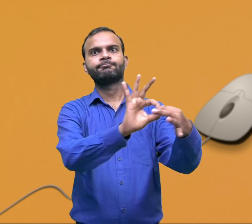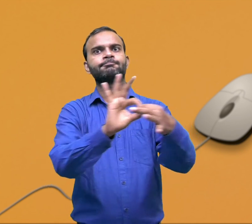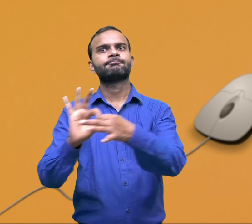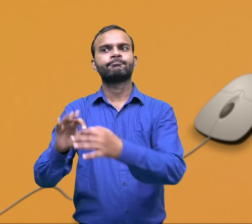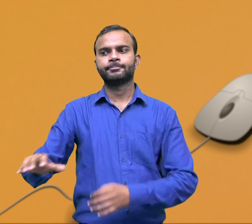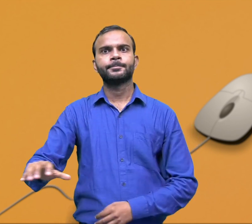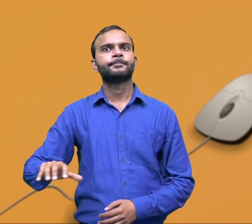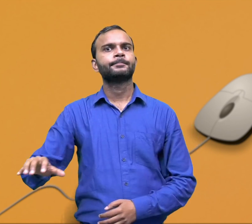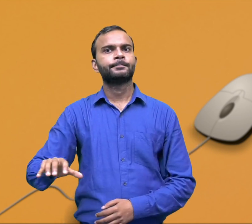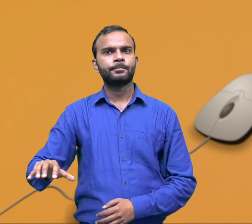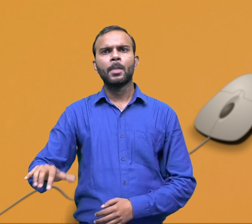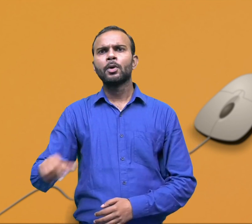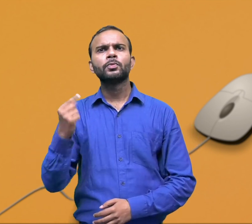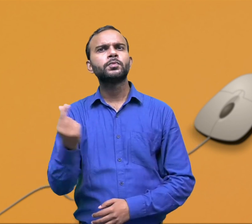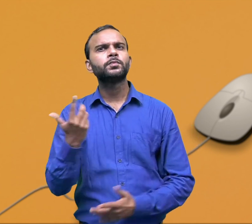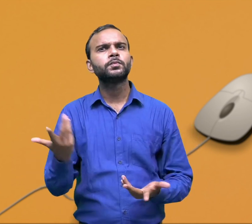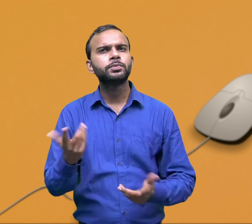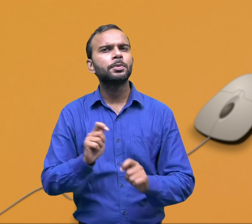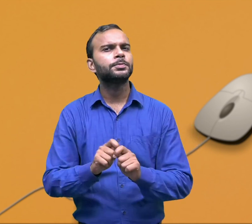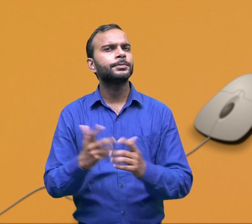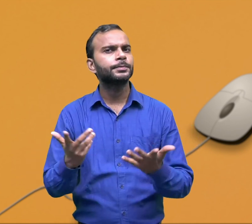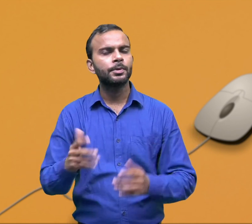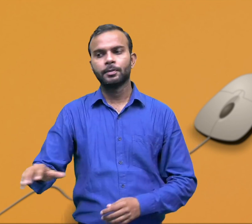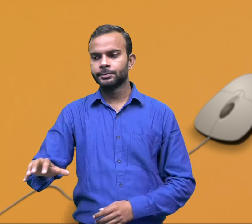All parts of computer are connected together to perform a task.